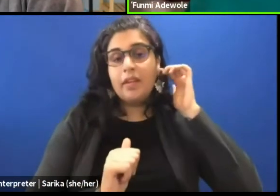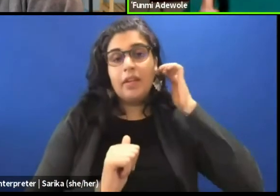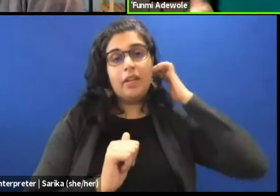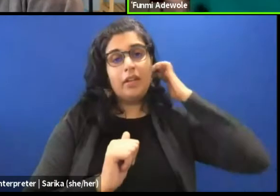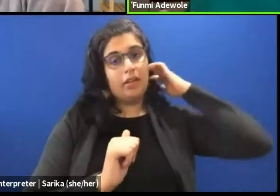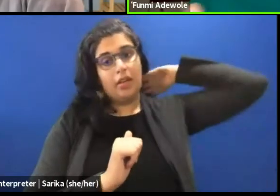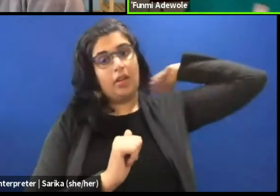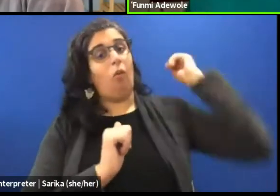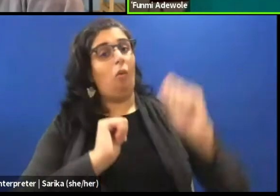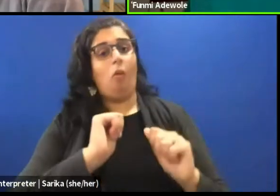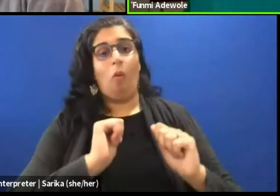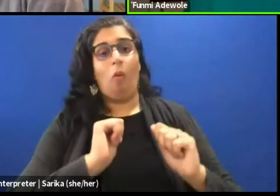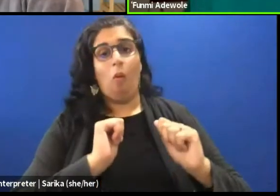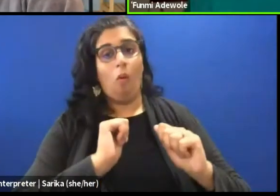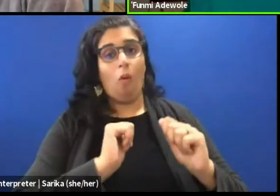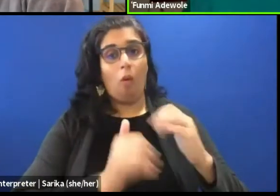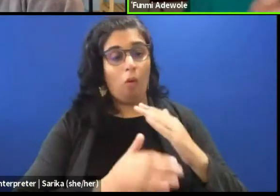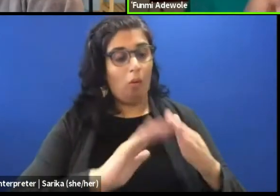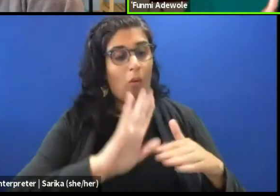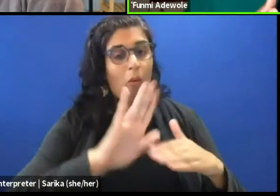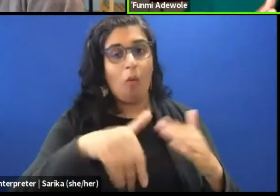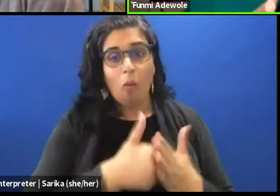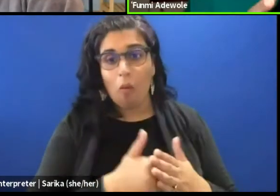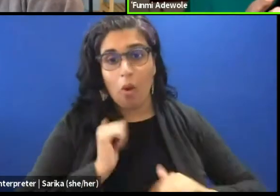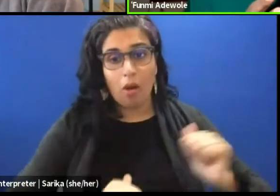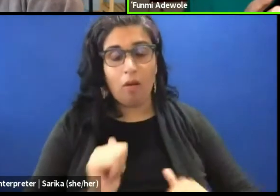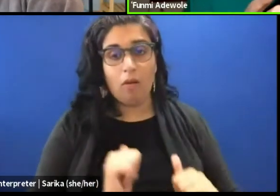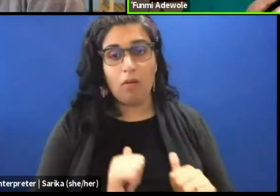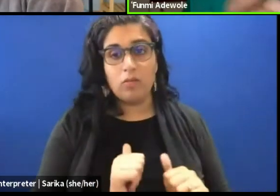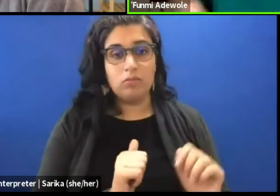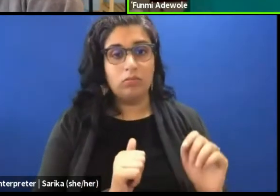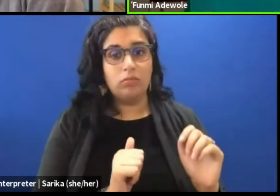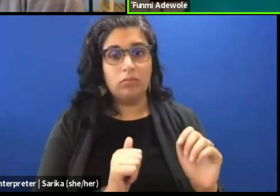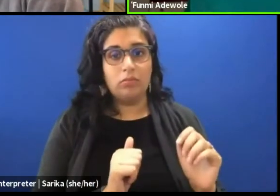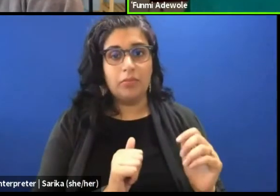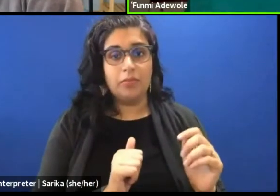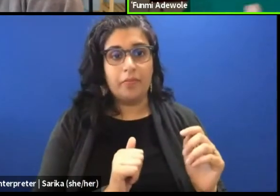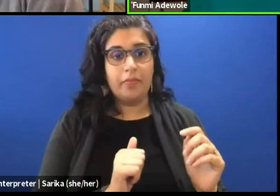All performances have dramaturgy,